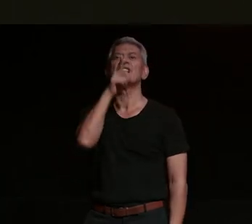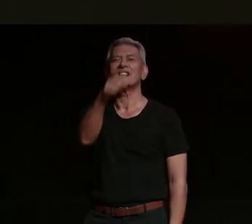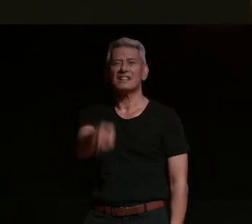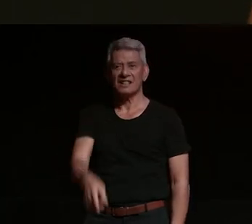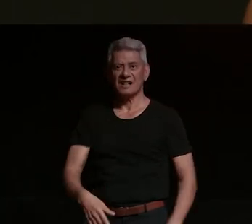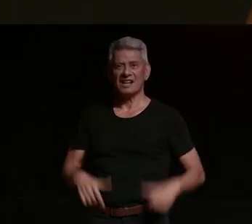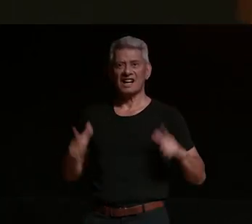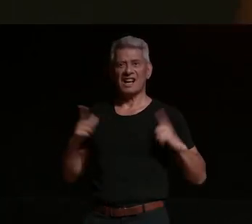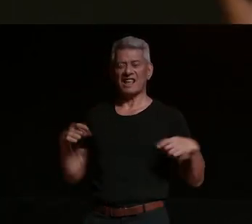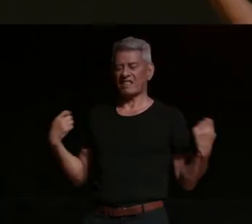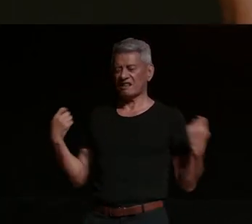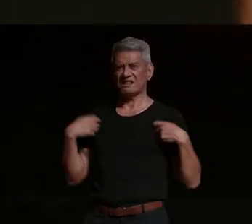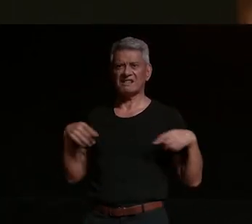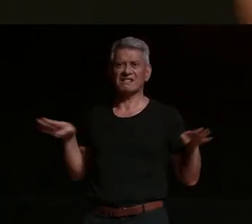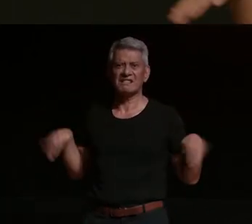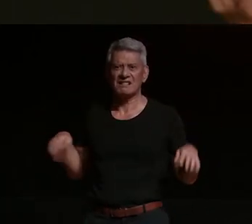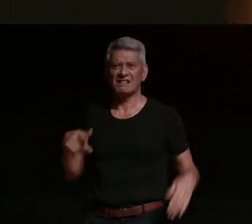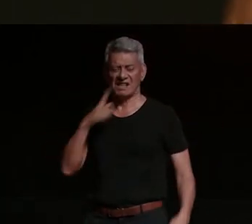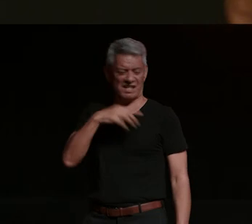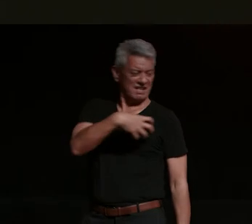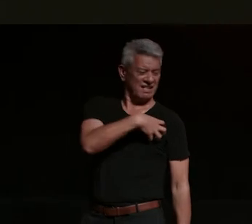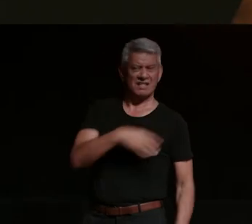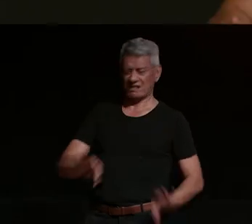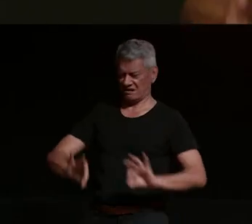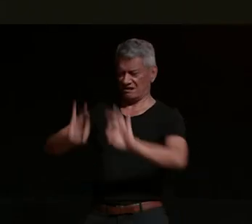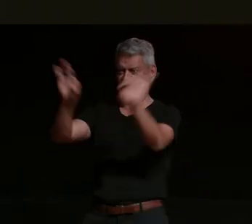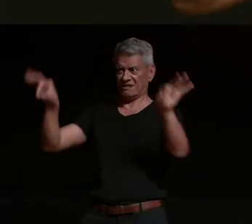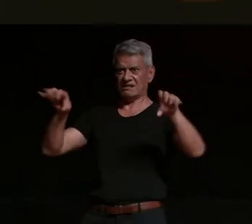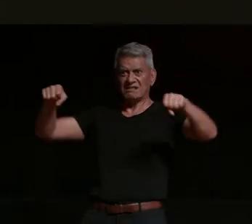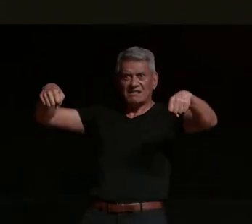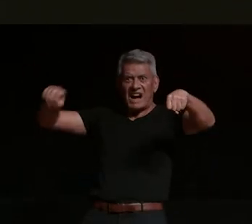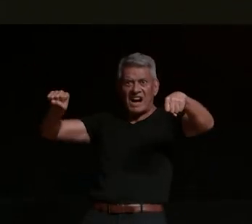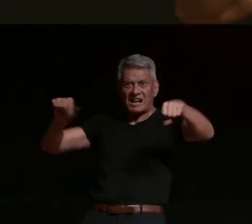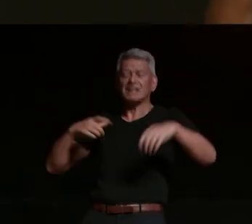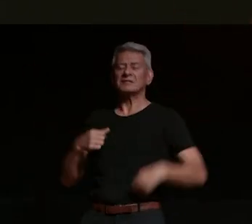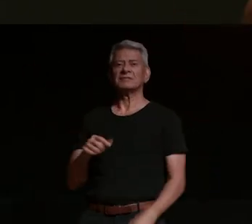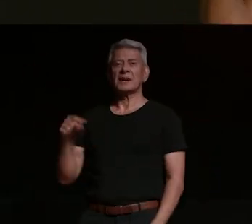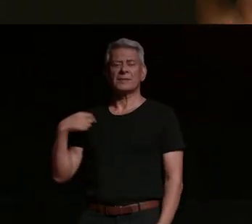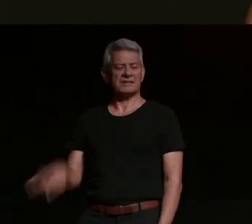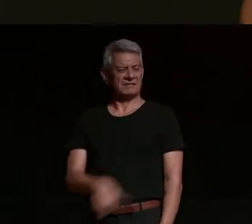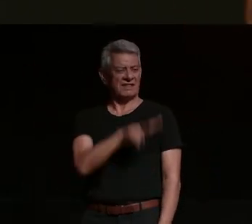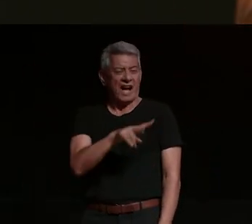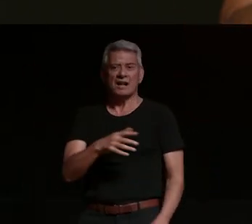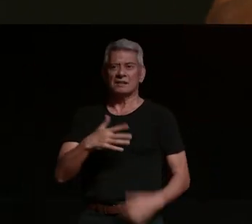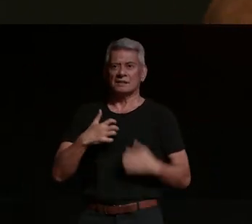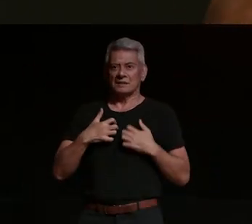jacket and he had a harley and i was obsessed with going on this bike in like a long skirt